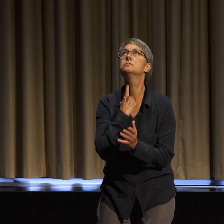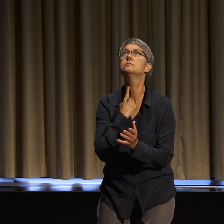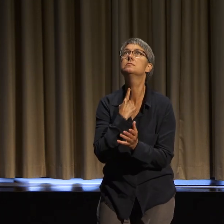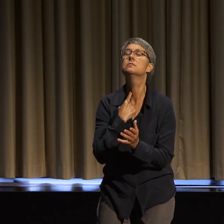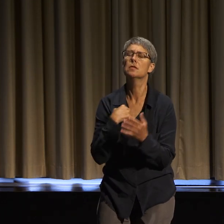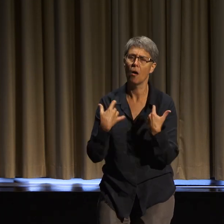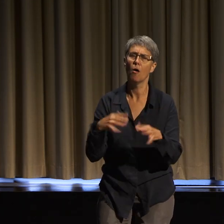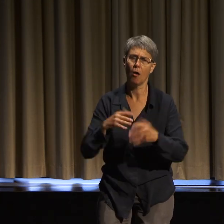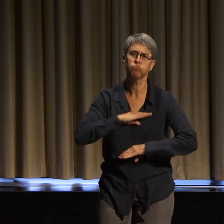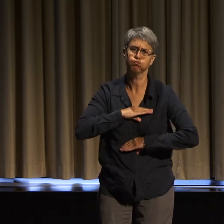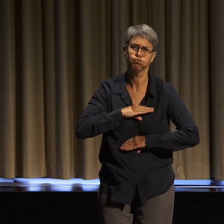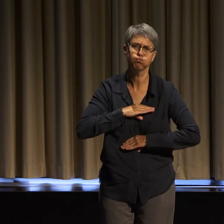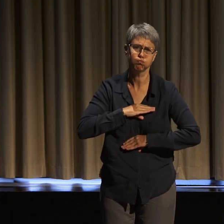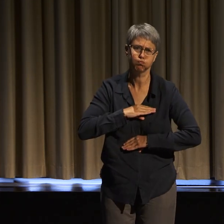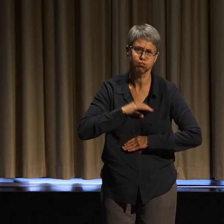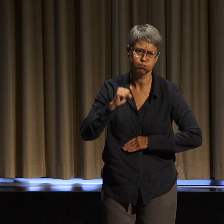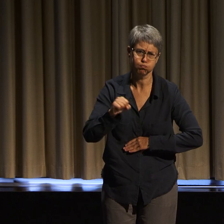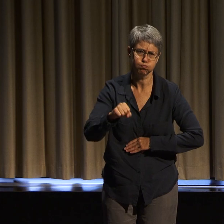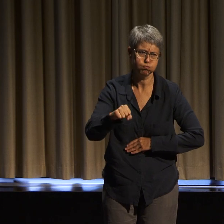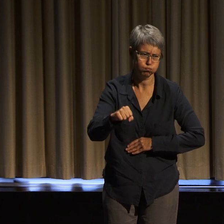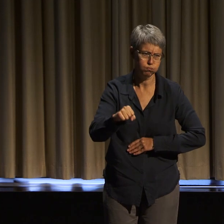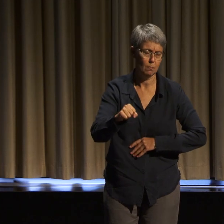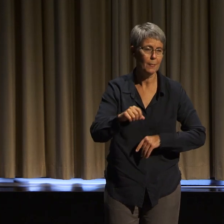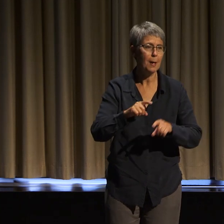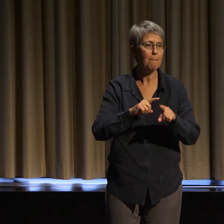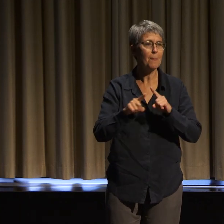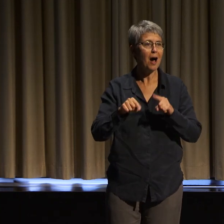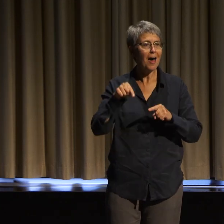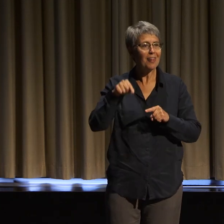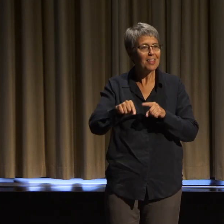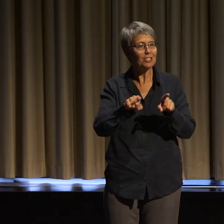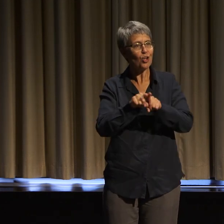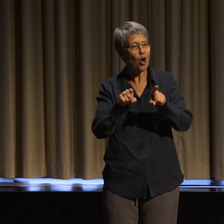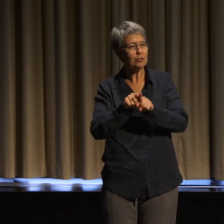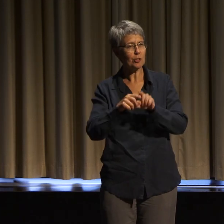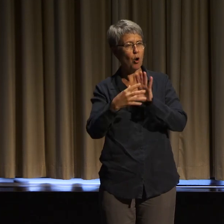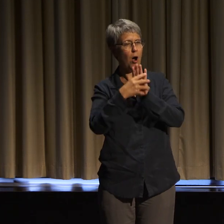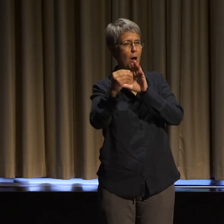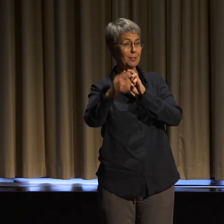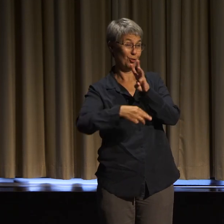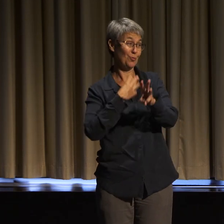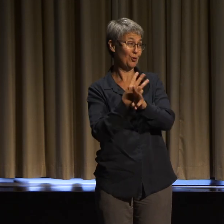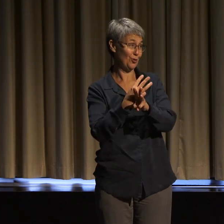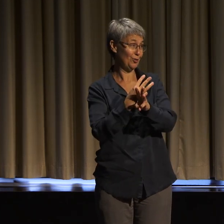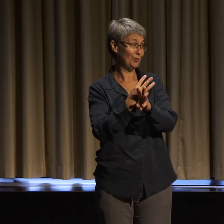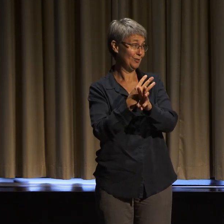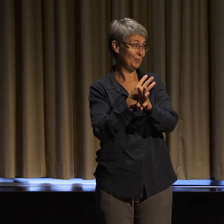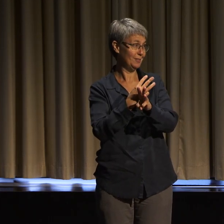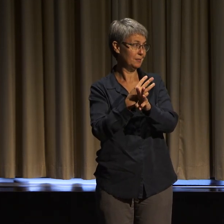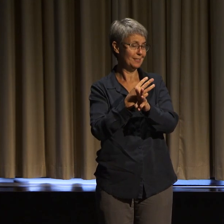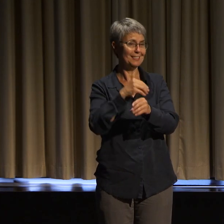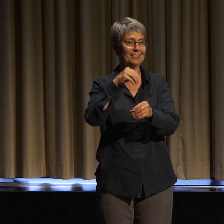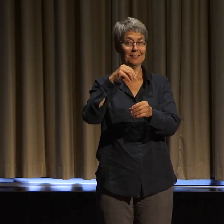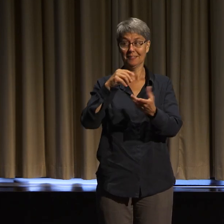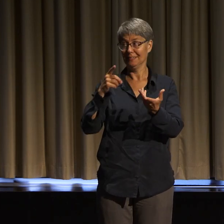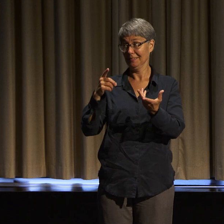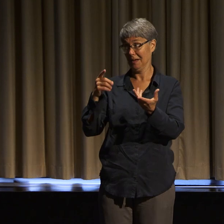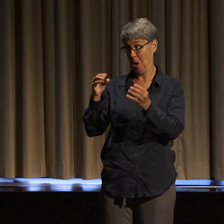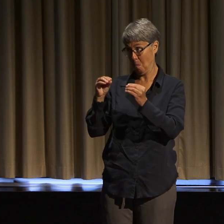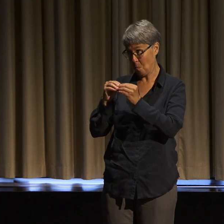serve as a microcosm of the world in which we currently exist, and to think of them as any safer than anywhere else